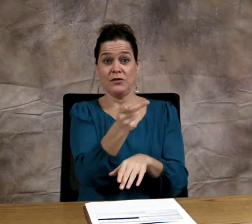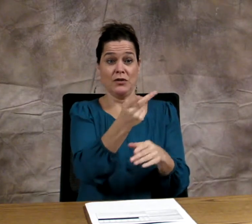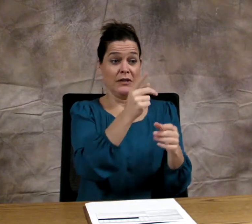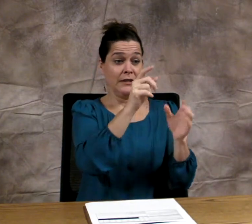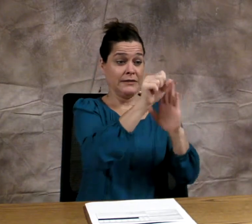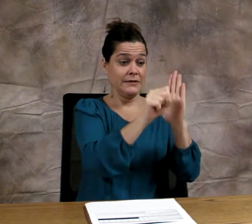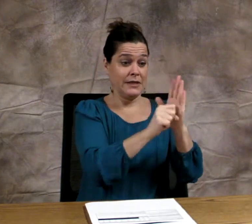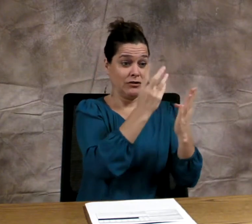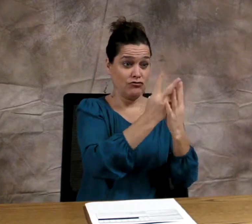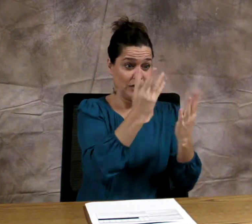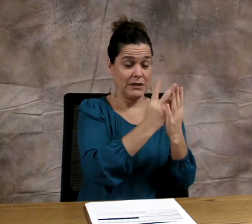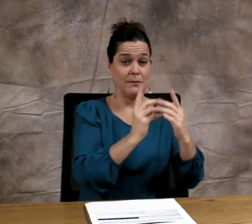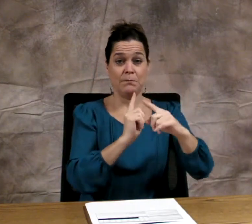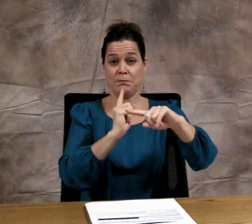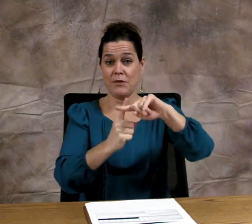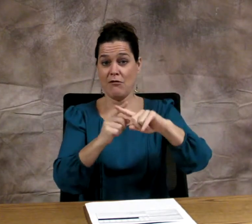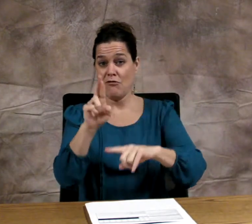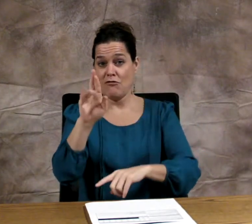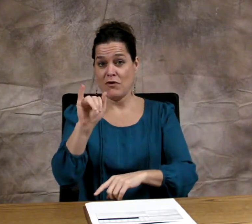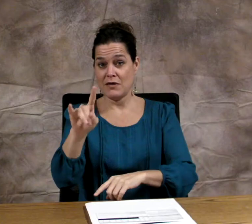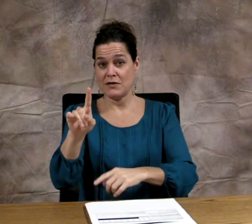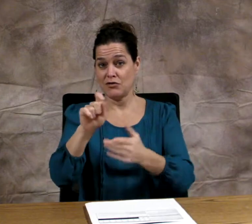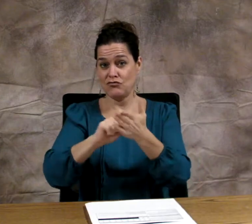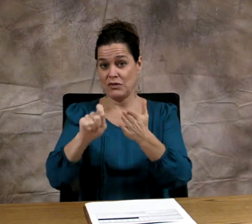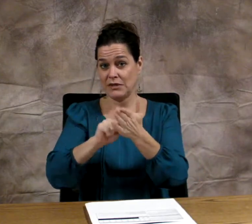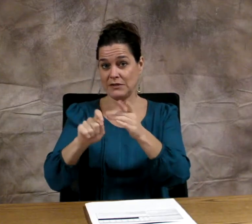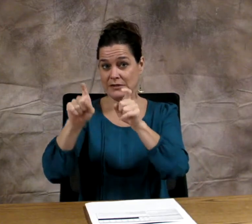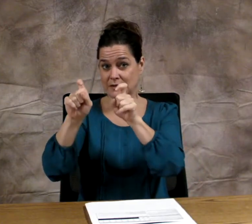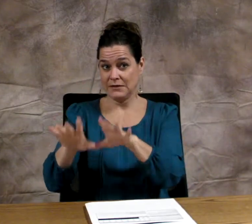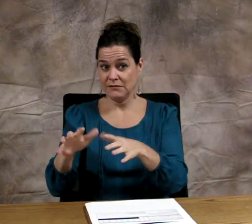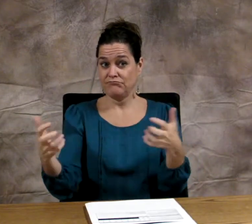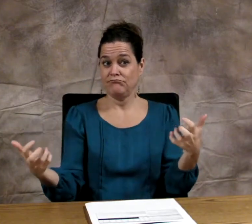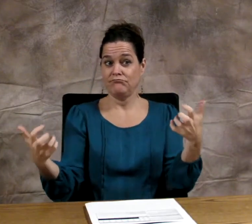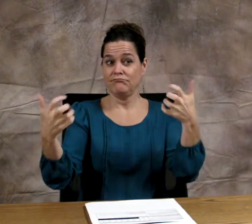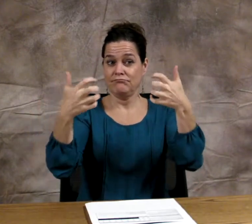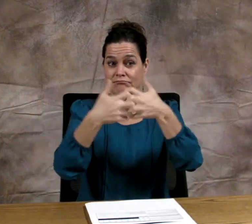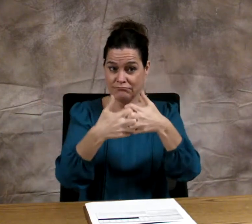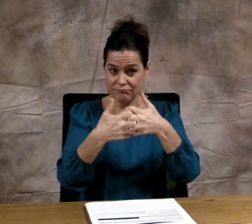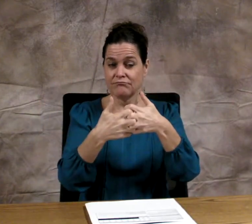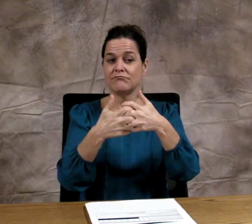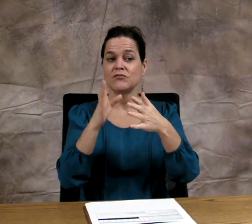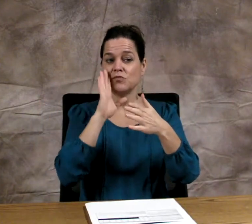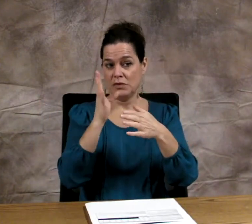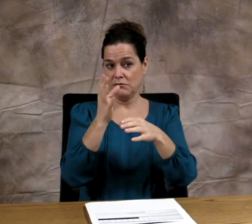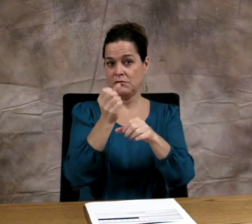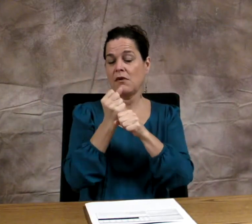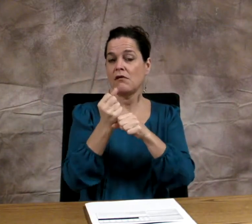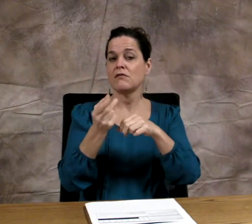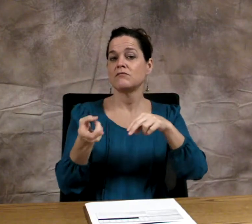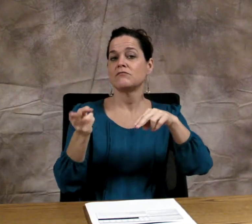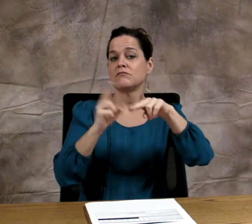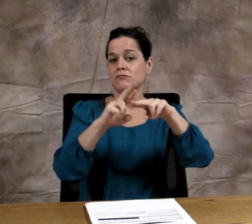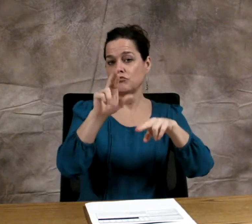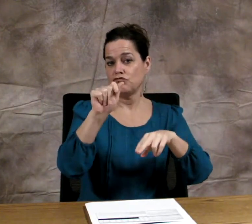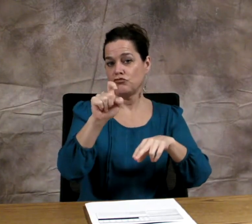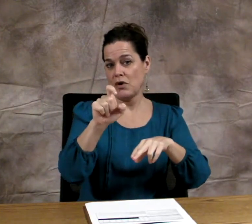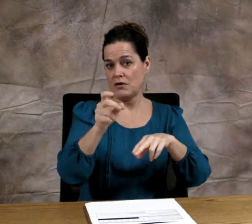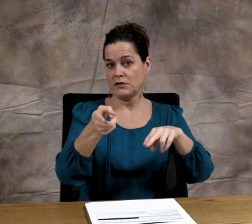This includes those interpreters who have taken and passed MCDHH's Screening and have also passed RID's written examination.